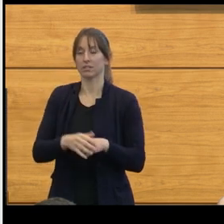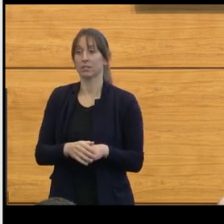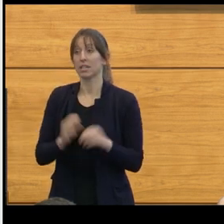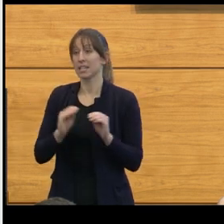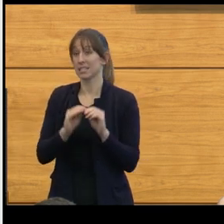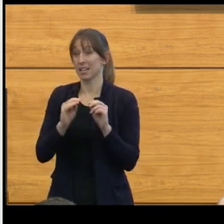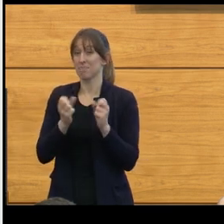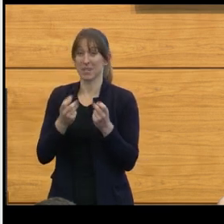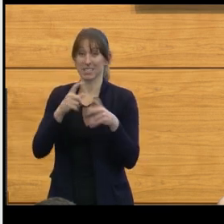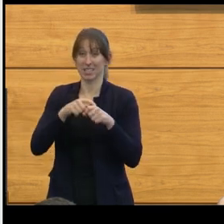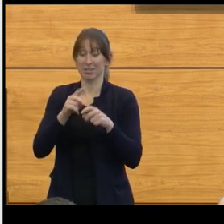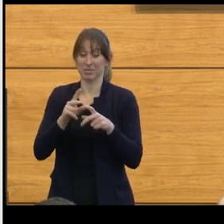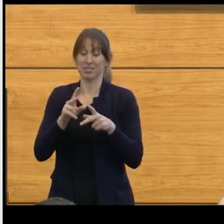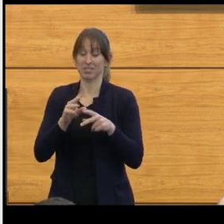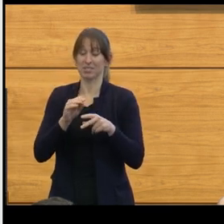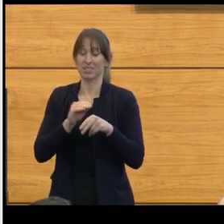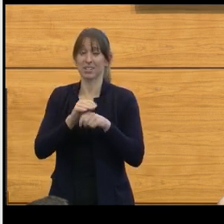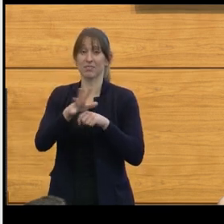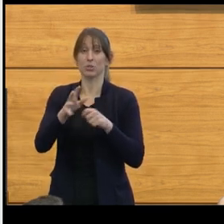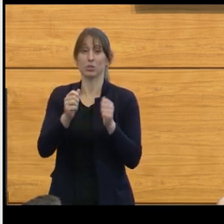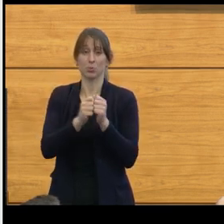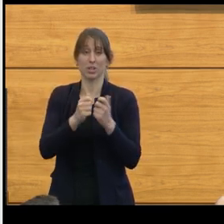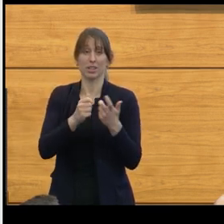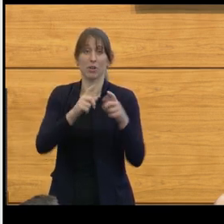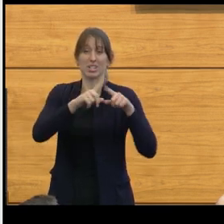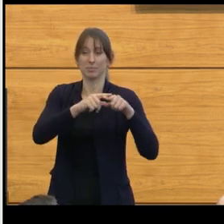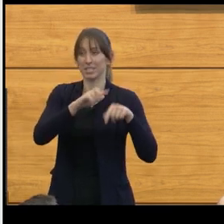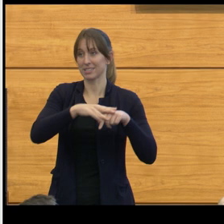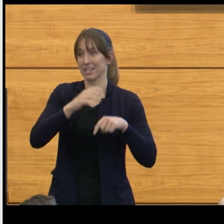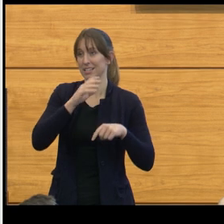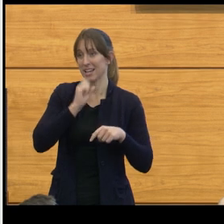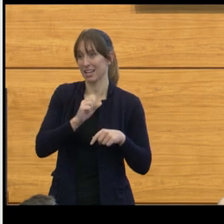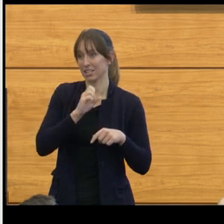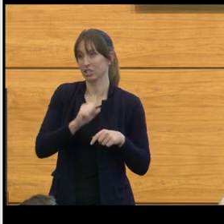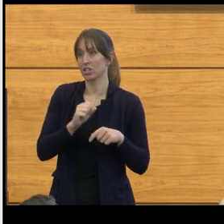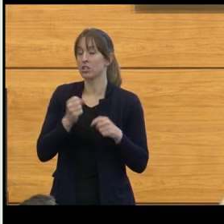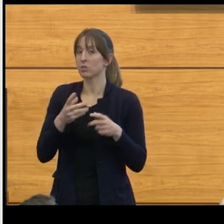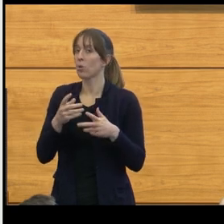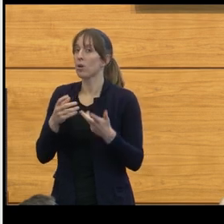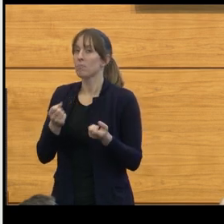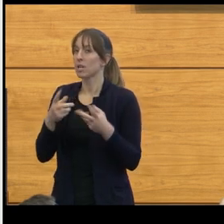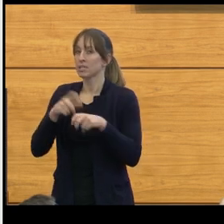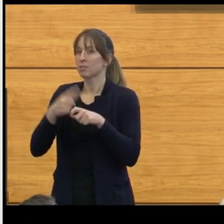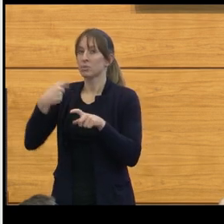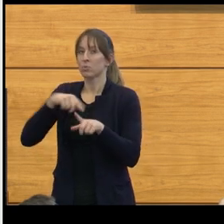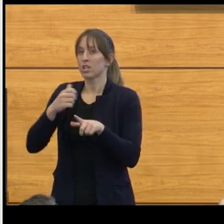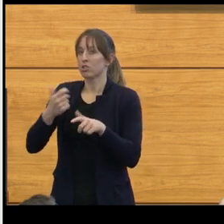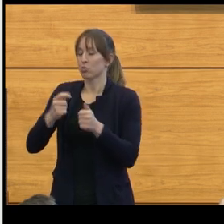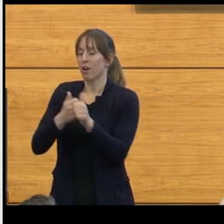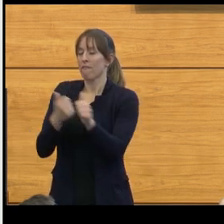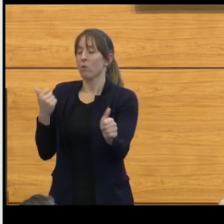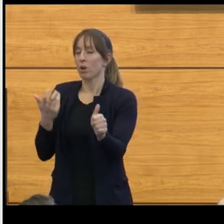and that's influenced our ability to treat children under the age of five with radiation. That's something we really avoid at this point.